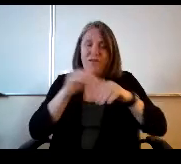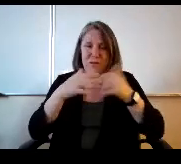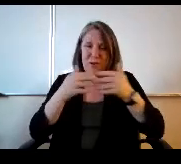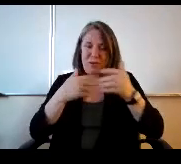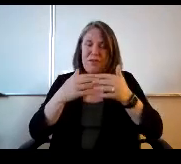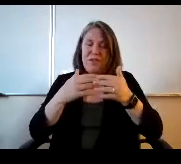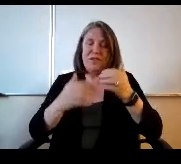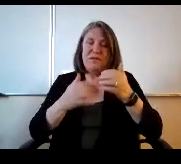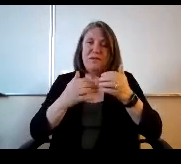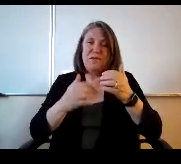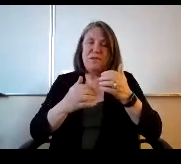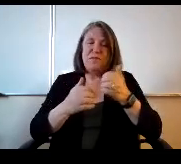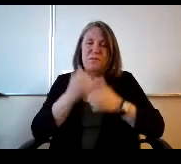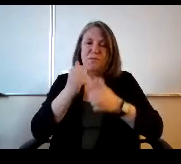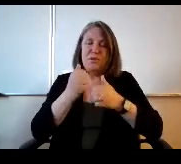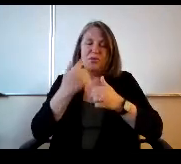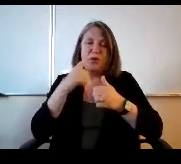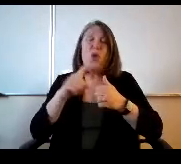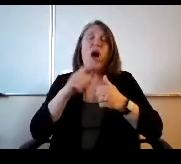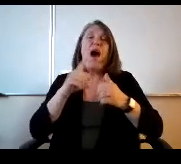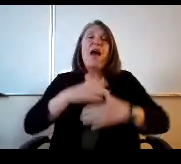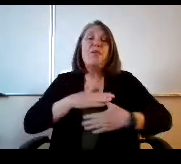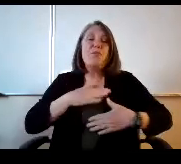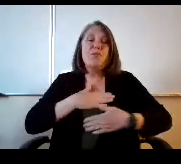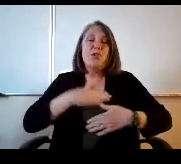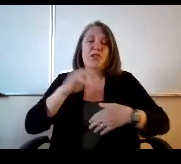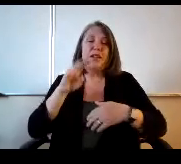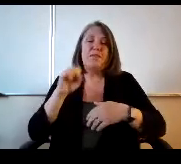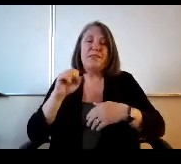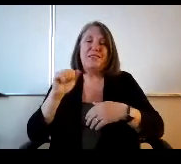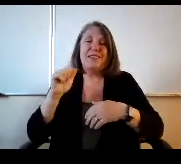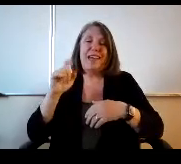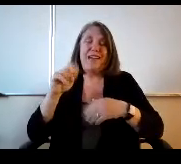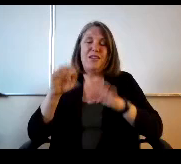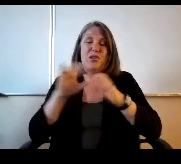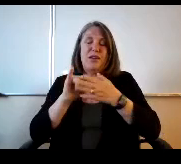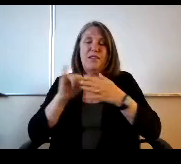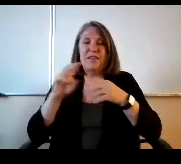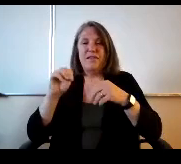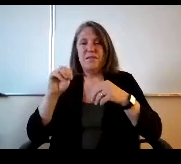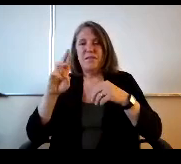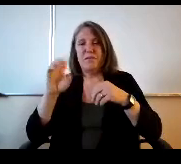I appreciate Mrs Allen doing that, but you guys have to stand there all night. Mr. Smith. Did you have anything you want to say?